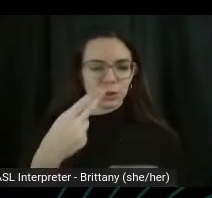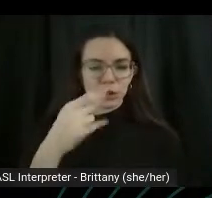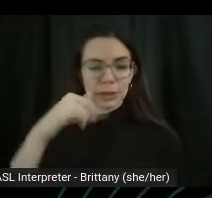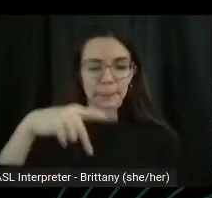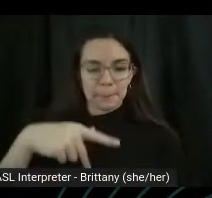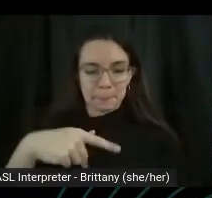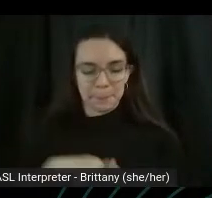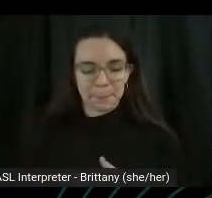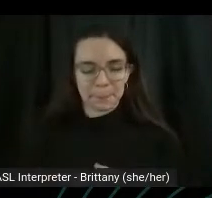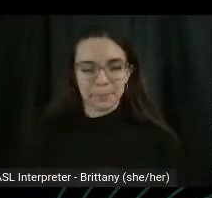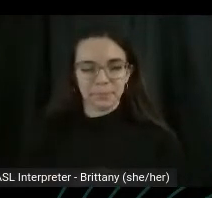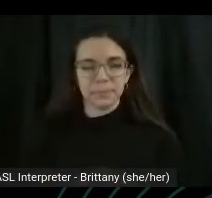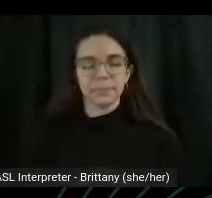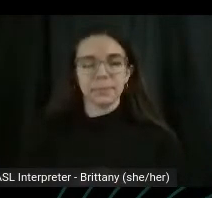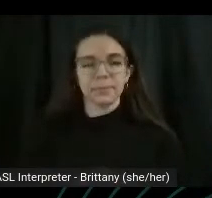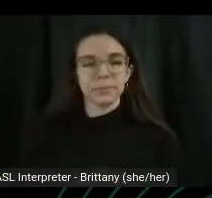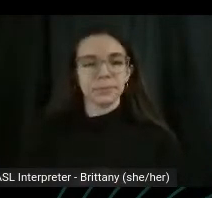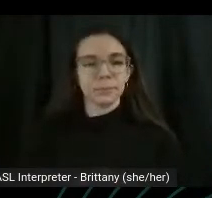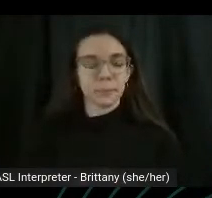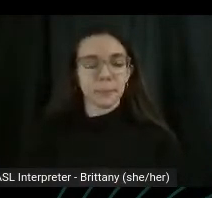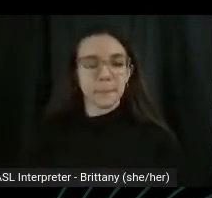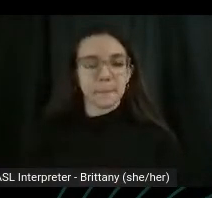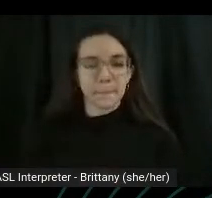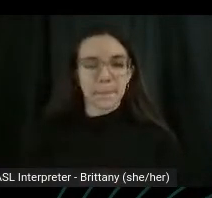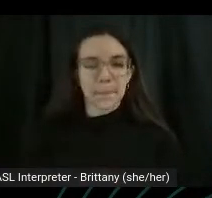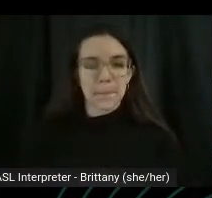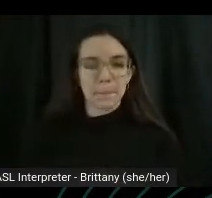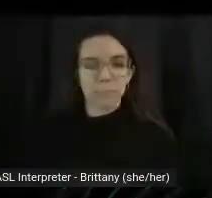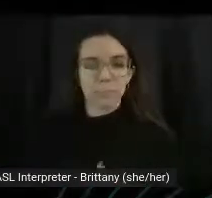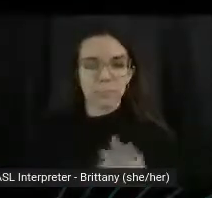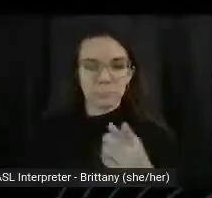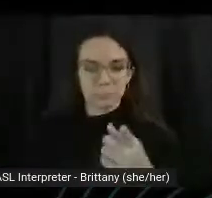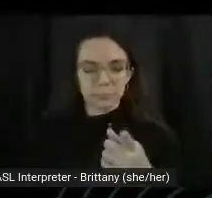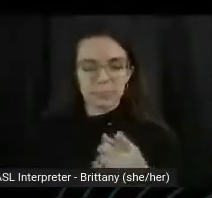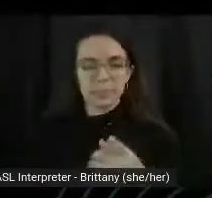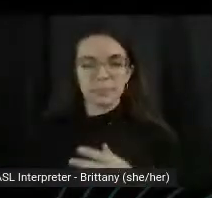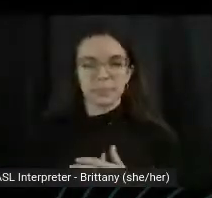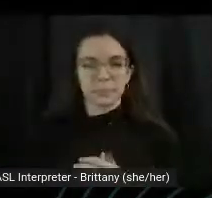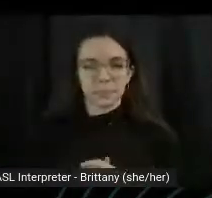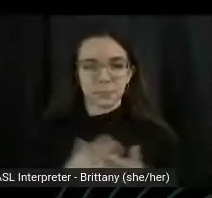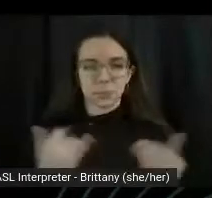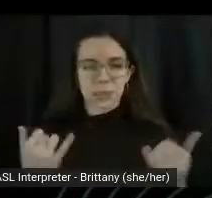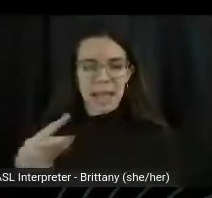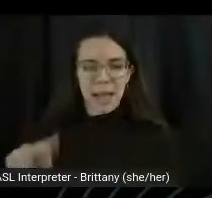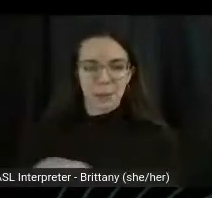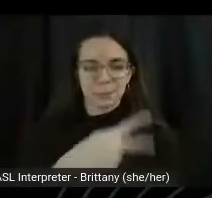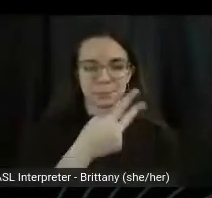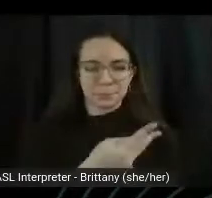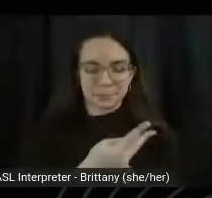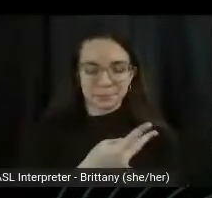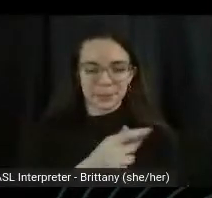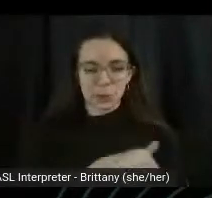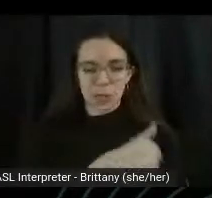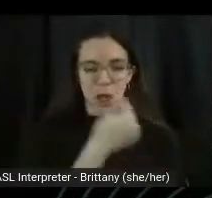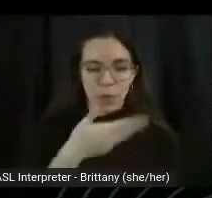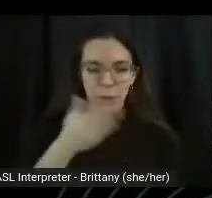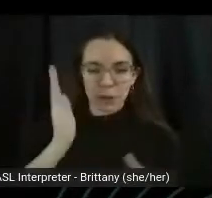And since we're up, we'll just swing your legs to the other side and the right leg.